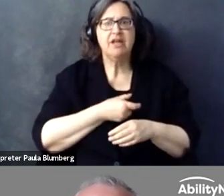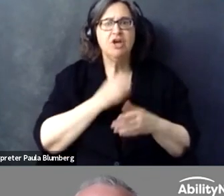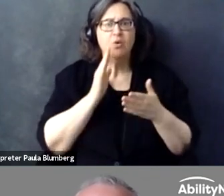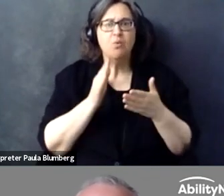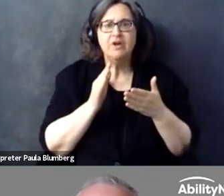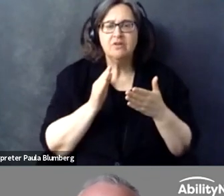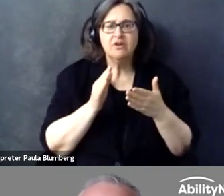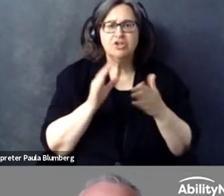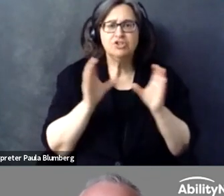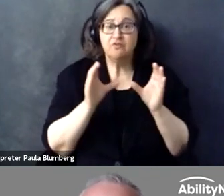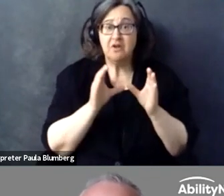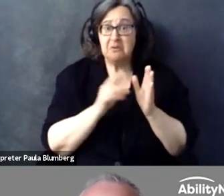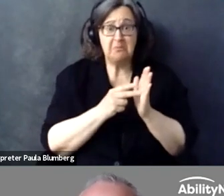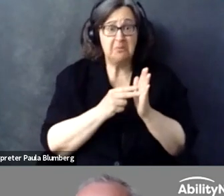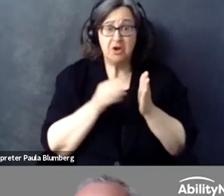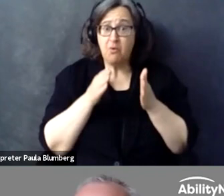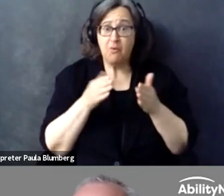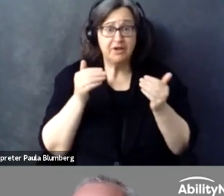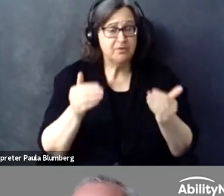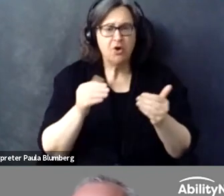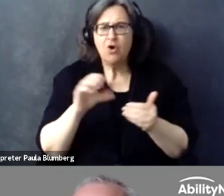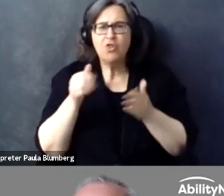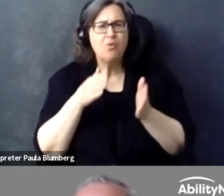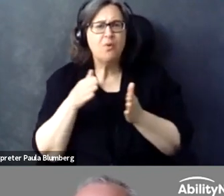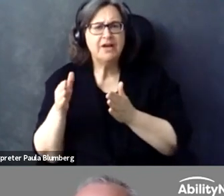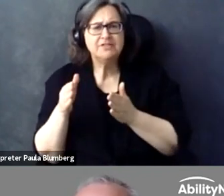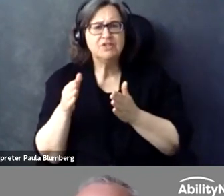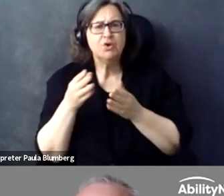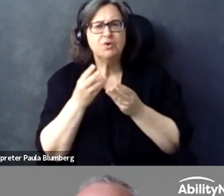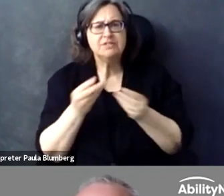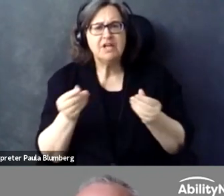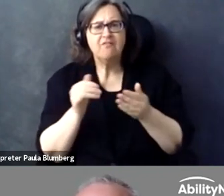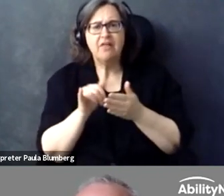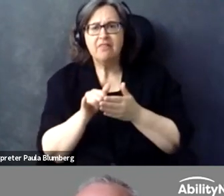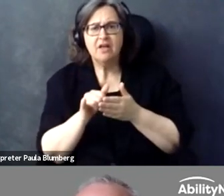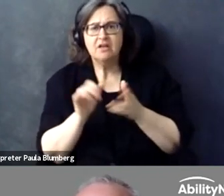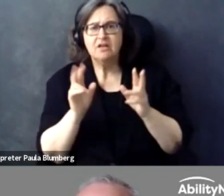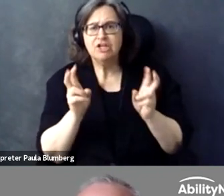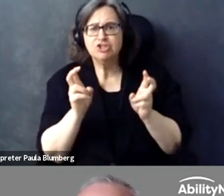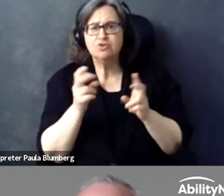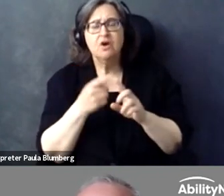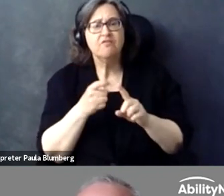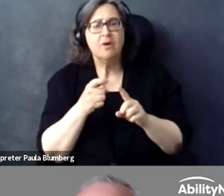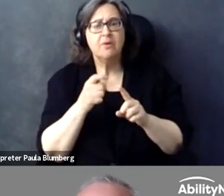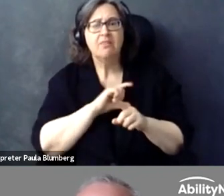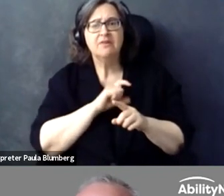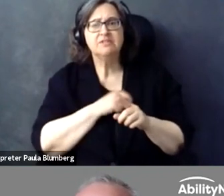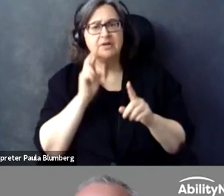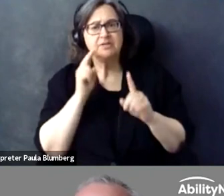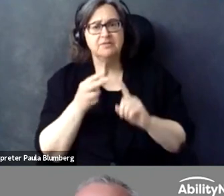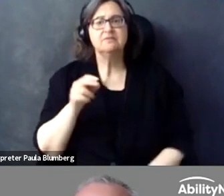Spanish experience or how do you feel about this in Spain? Would certification be a way to move forward or is there other ways